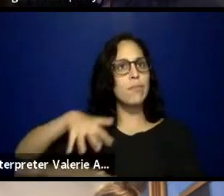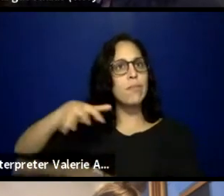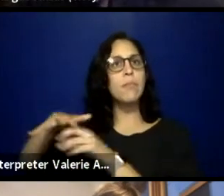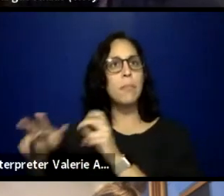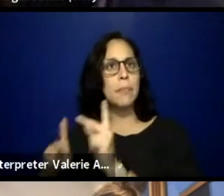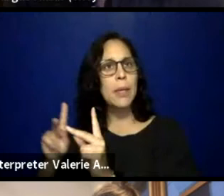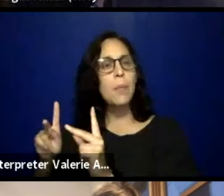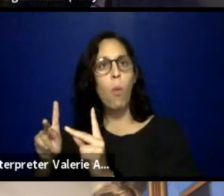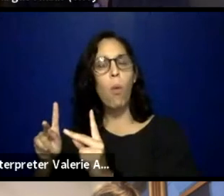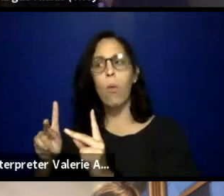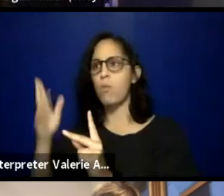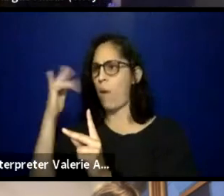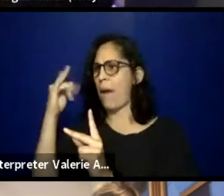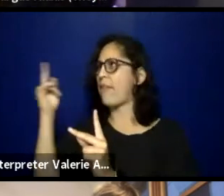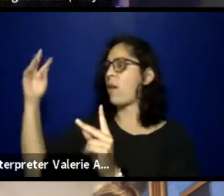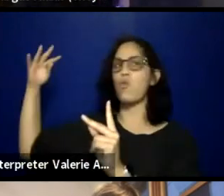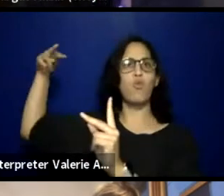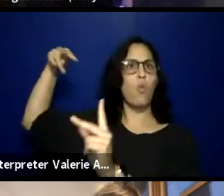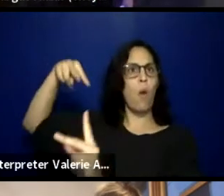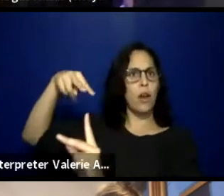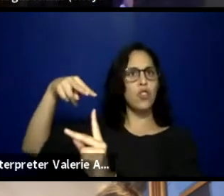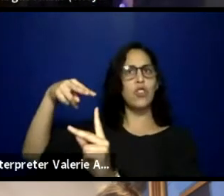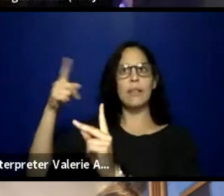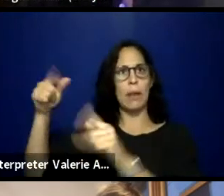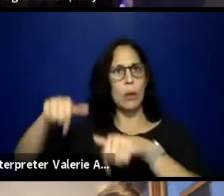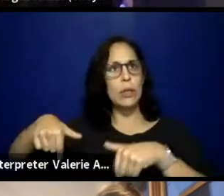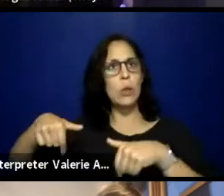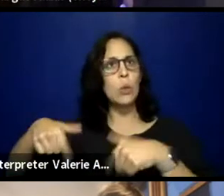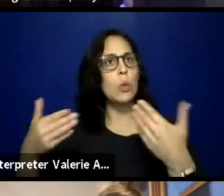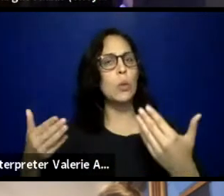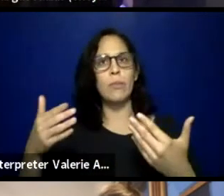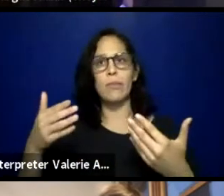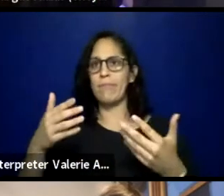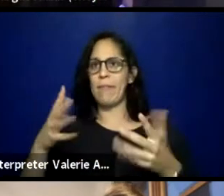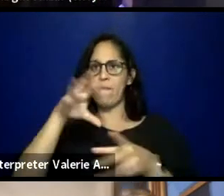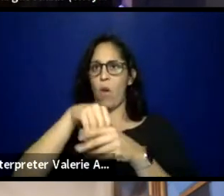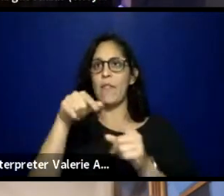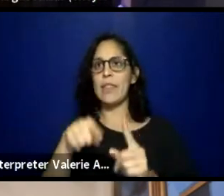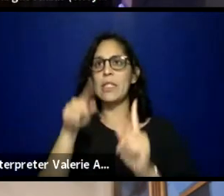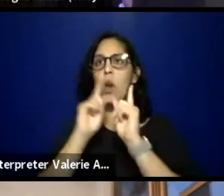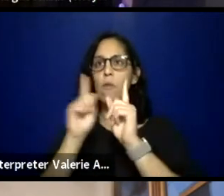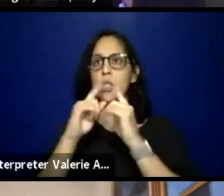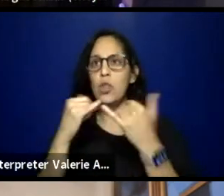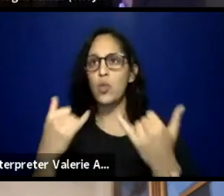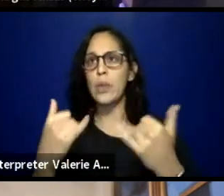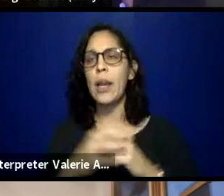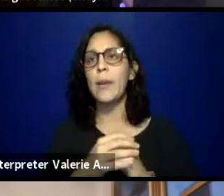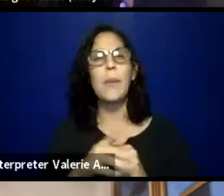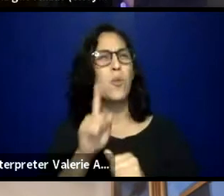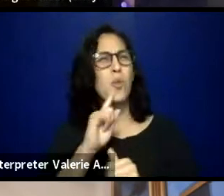because they are watching today, and we're so grateful for some of the forced sacrifice,